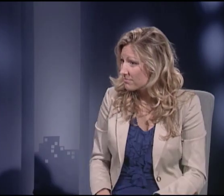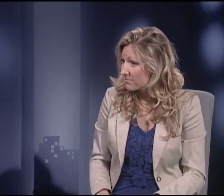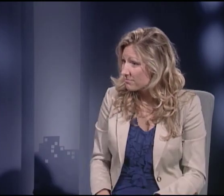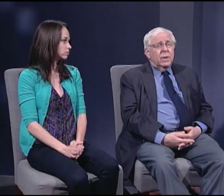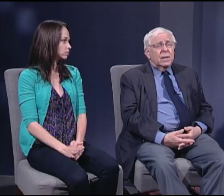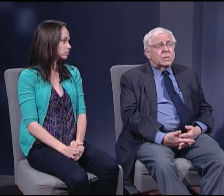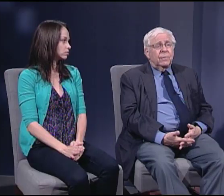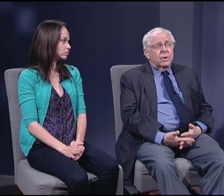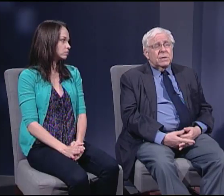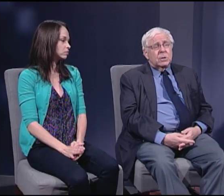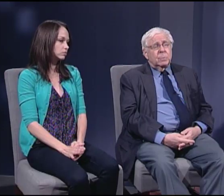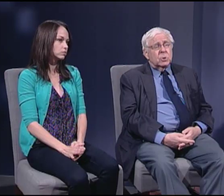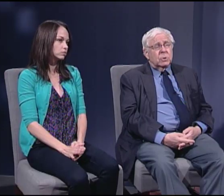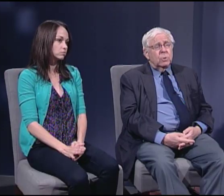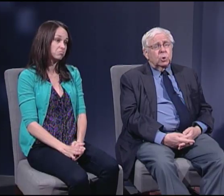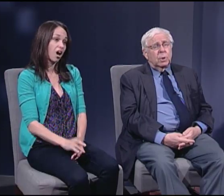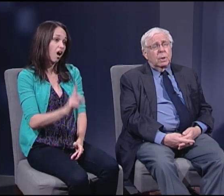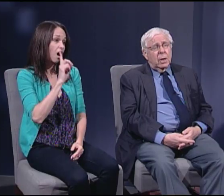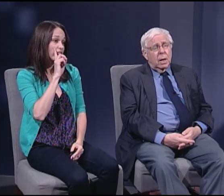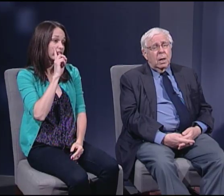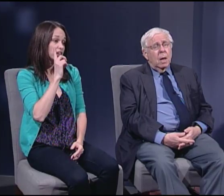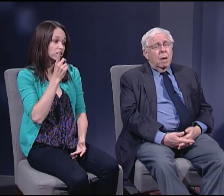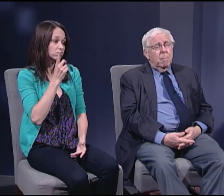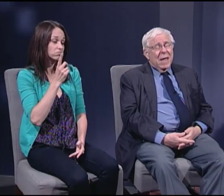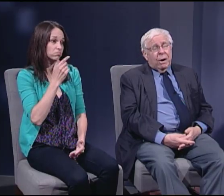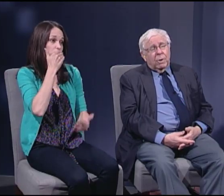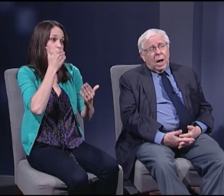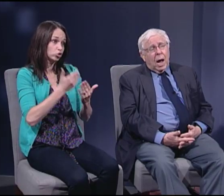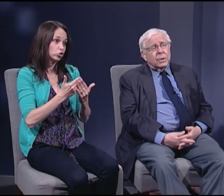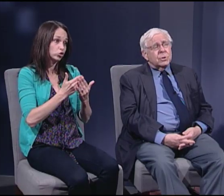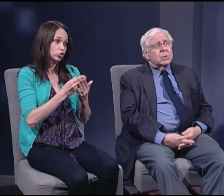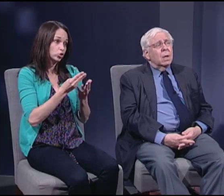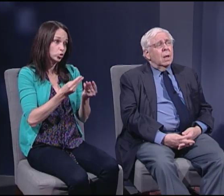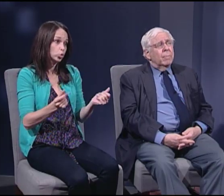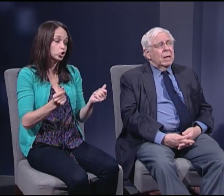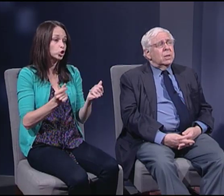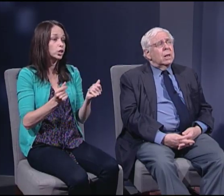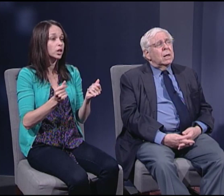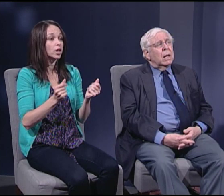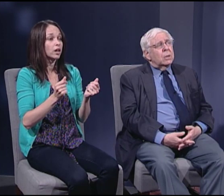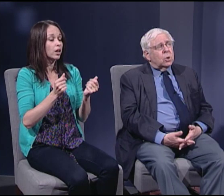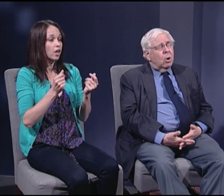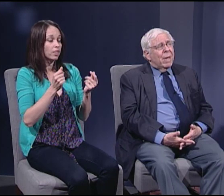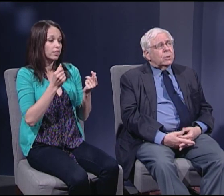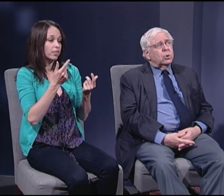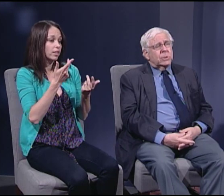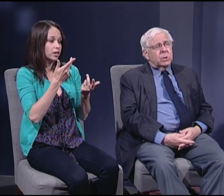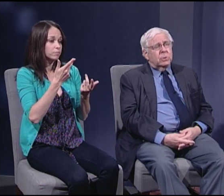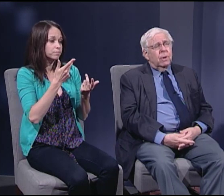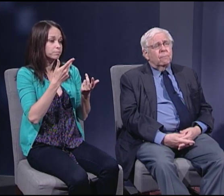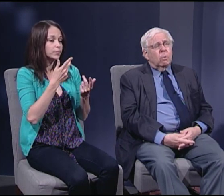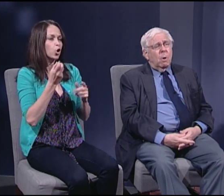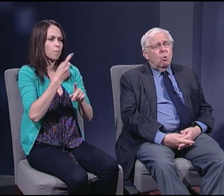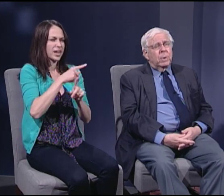Well, I think that's a very sensible solution. The paradox, to go back Justice Scalia for a moment,